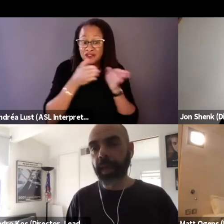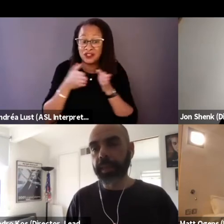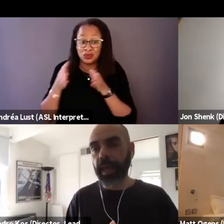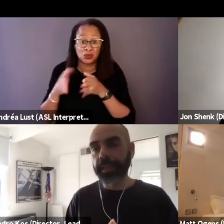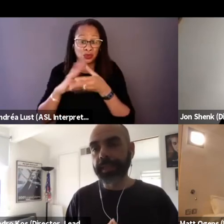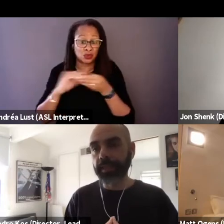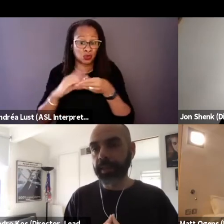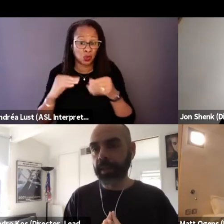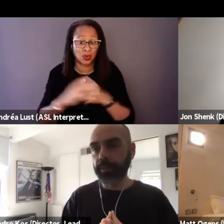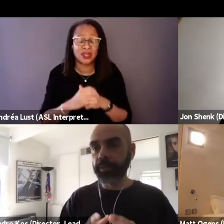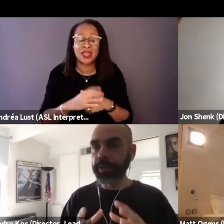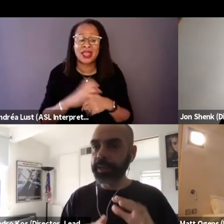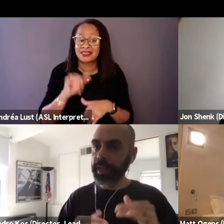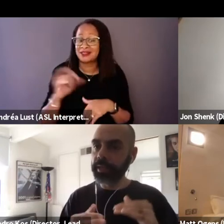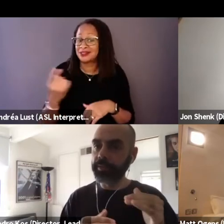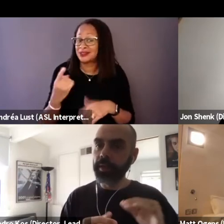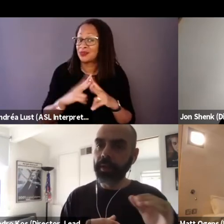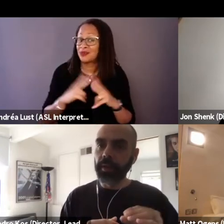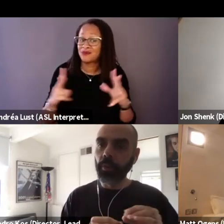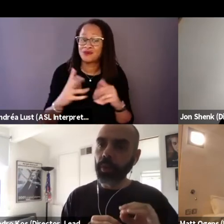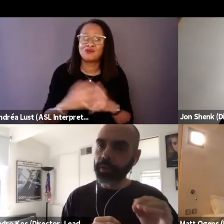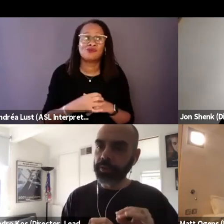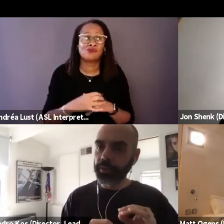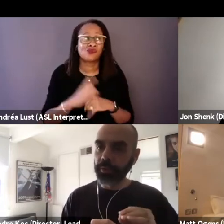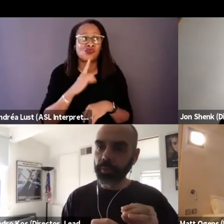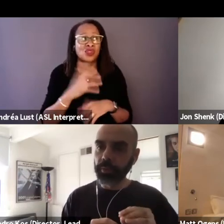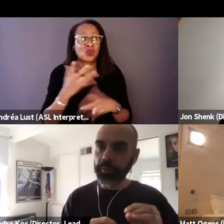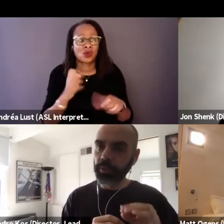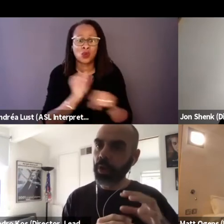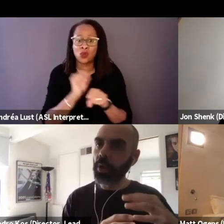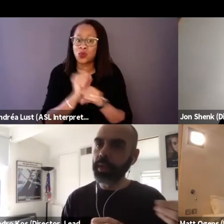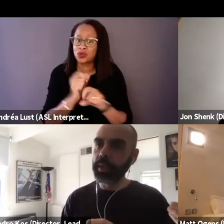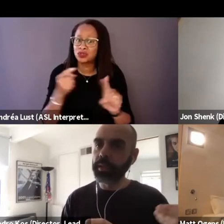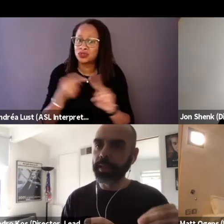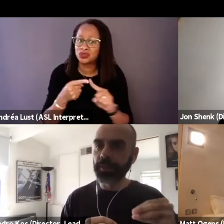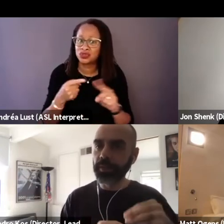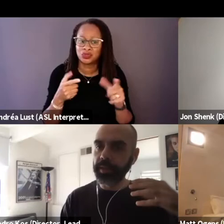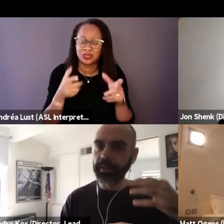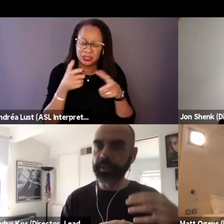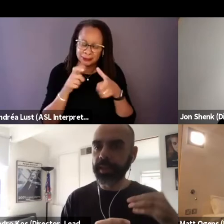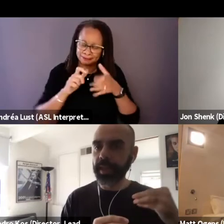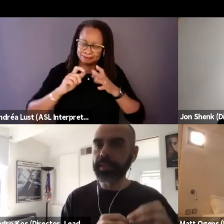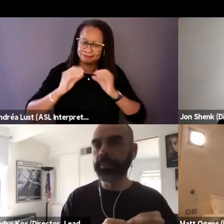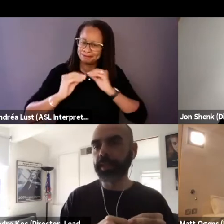And that's something that we really kind of worked to, to hone in that sort of the intimate